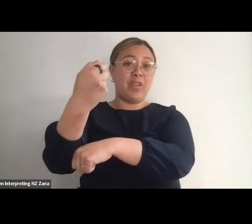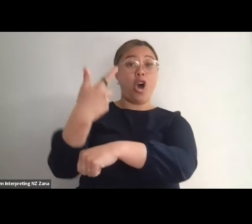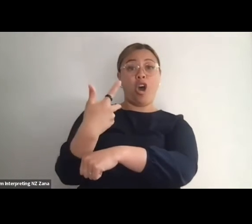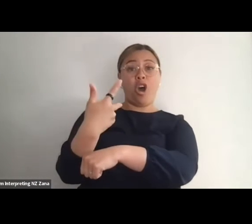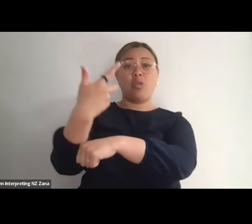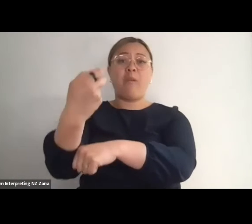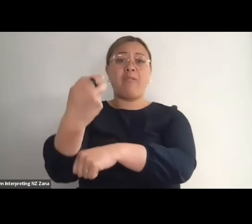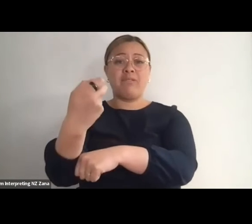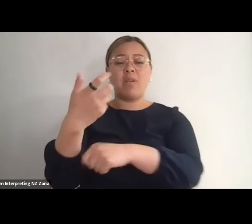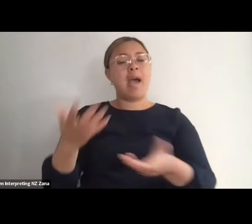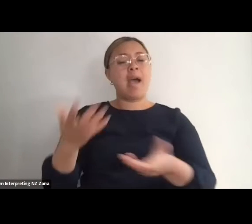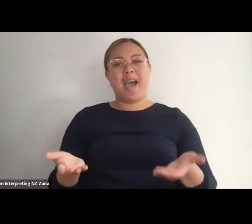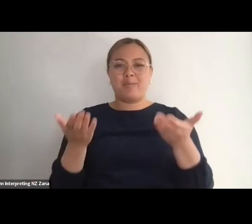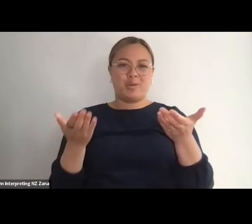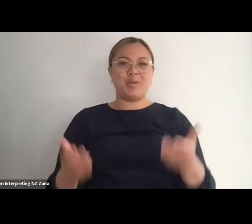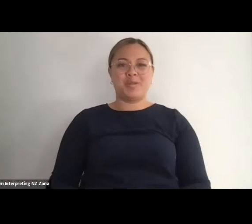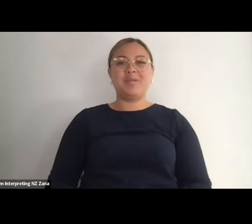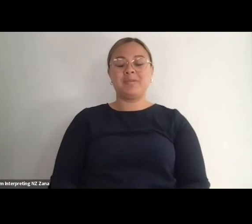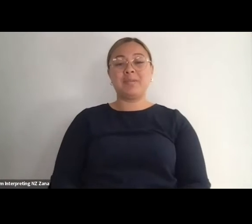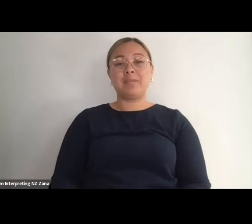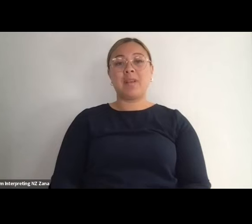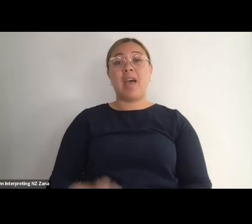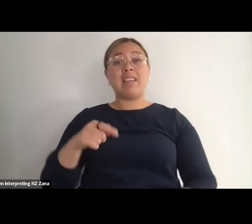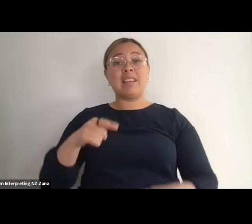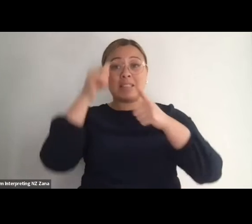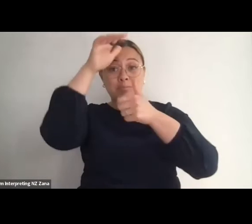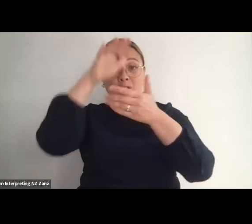do throughout this to make the experience more enjoyable, to make it more accessible